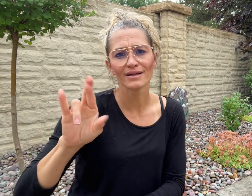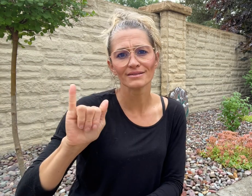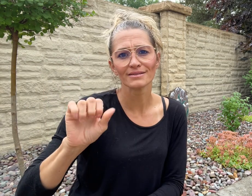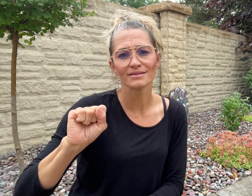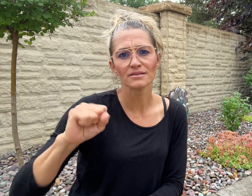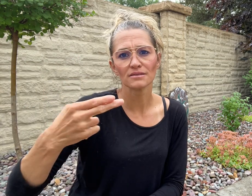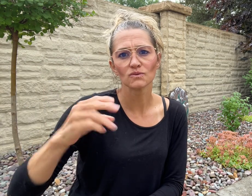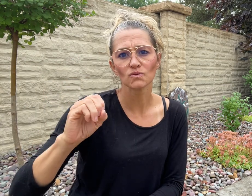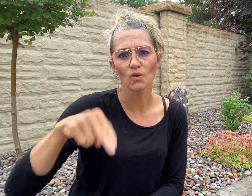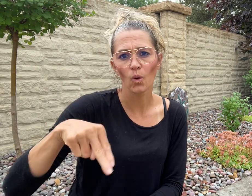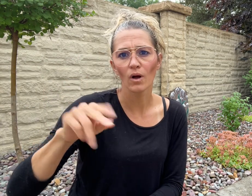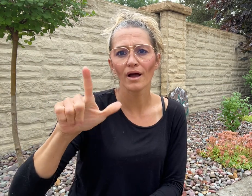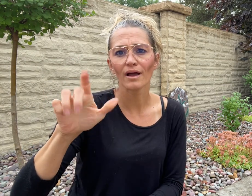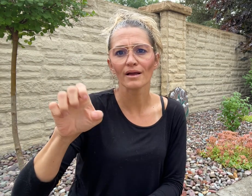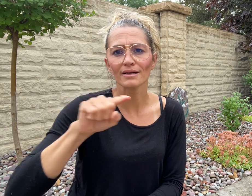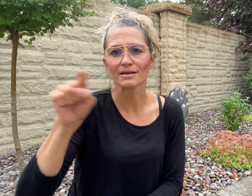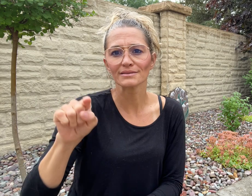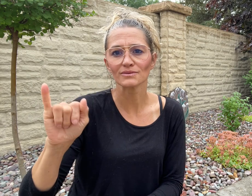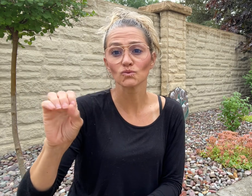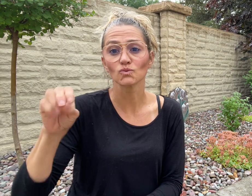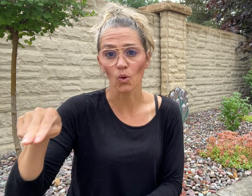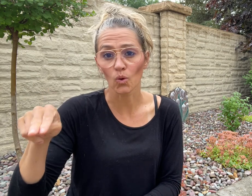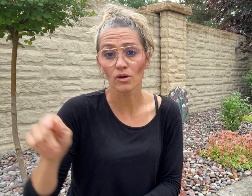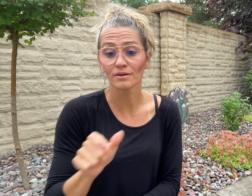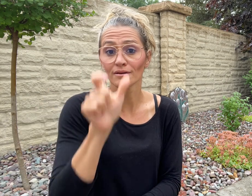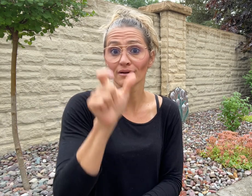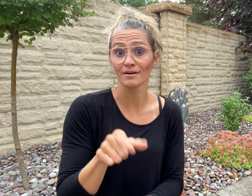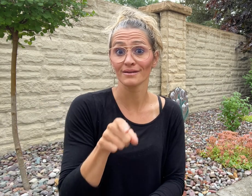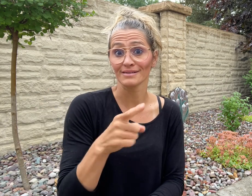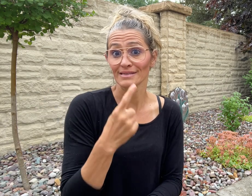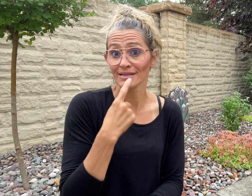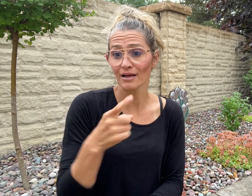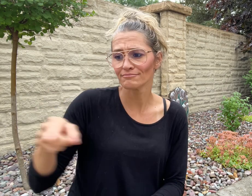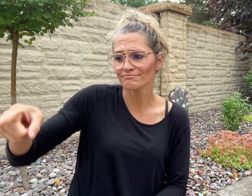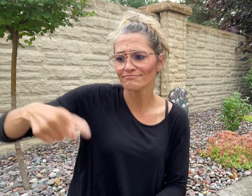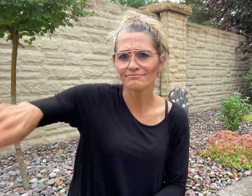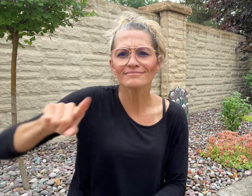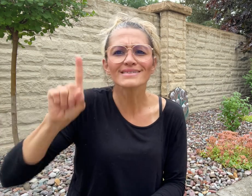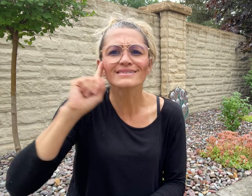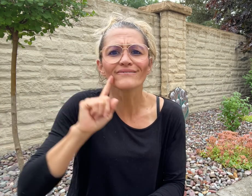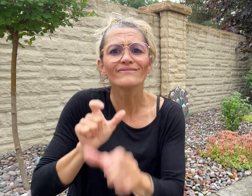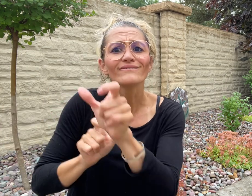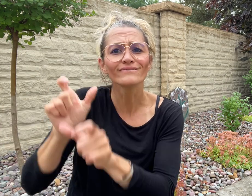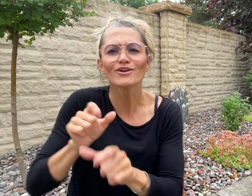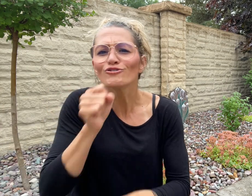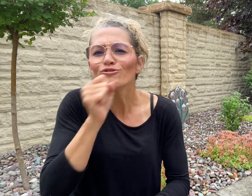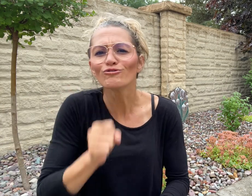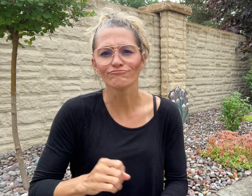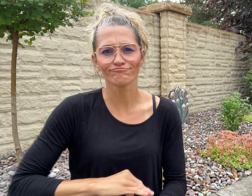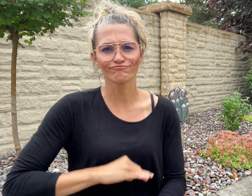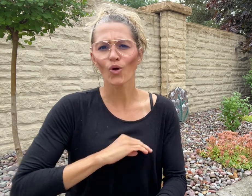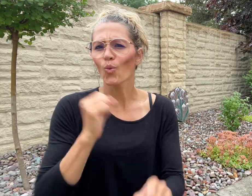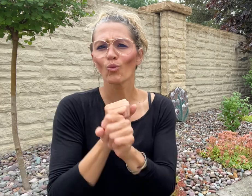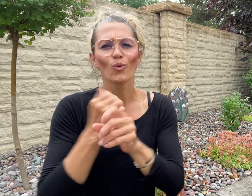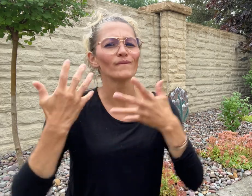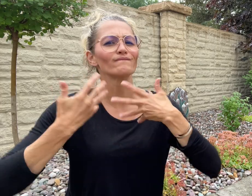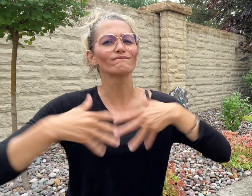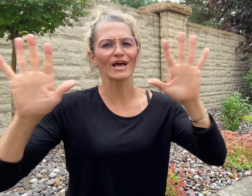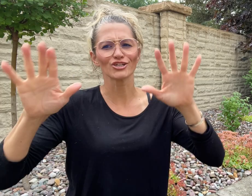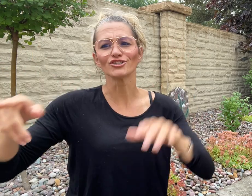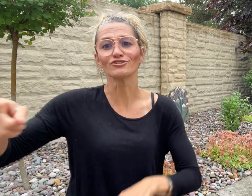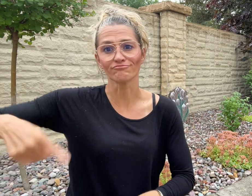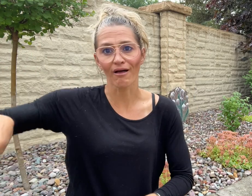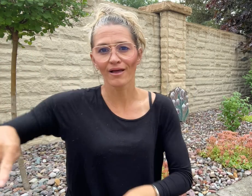Deaf seniors teach her Israeli Sign Language and she teaches